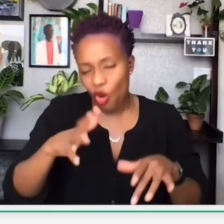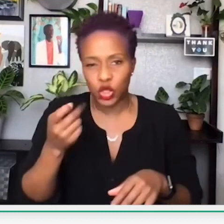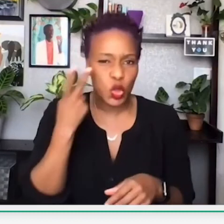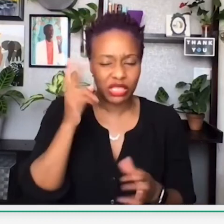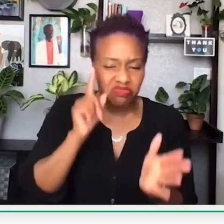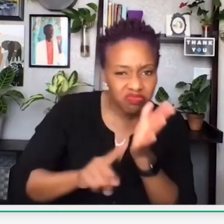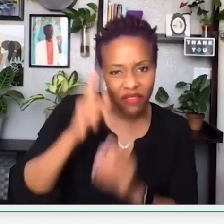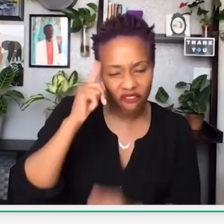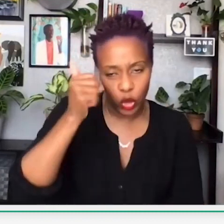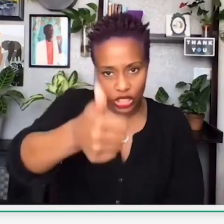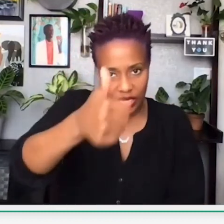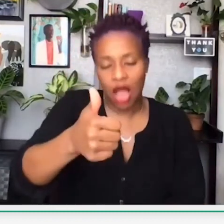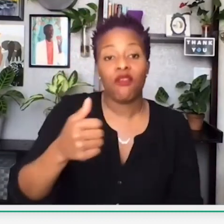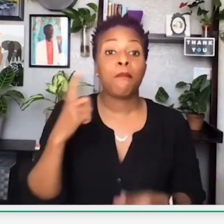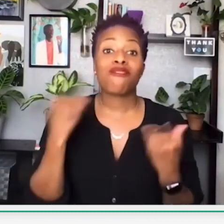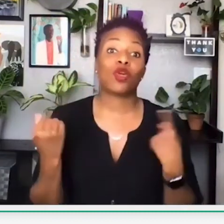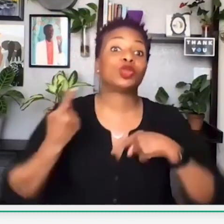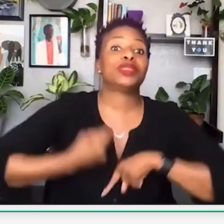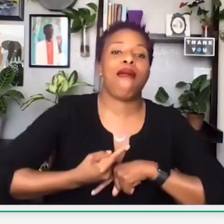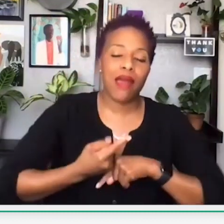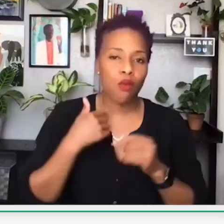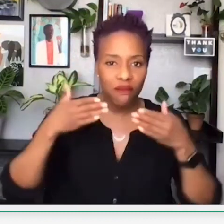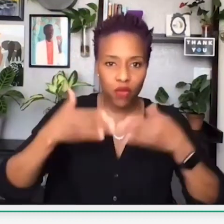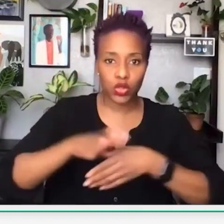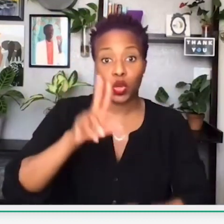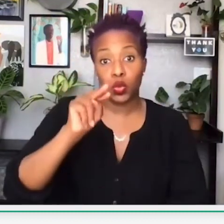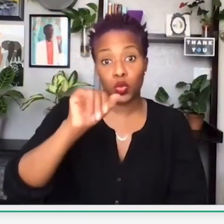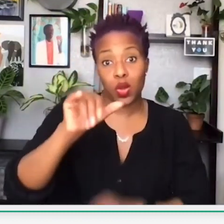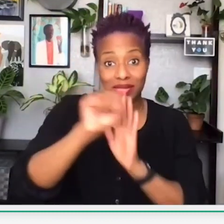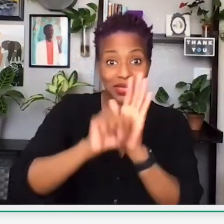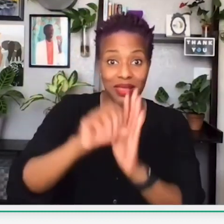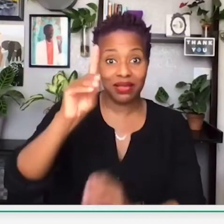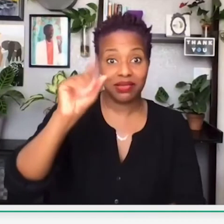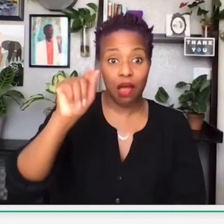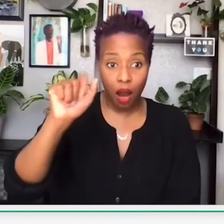to see those slides and also the recording, so that you can see for yourself on a later